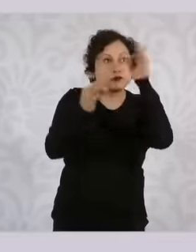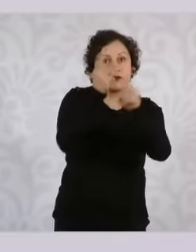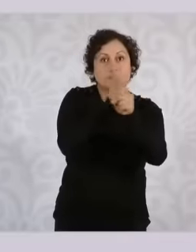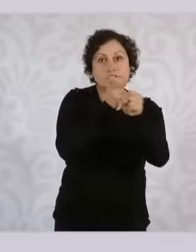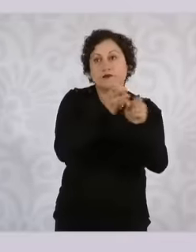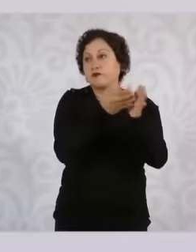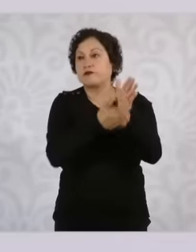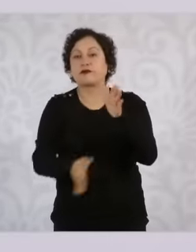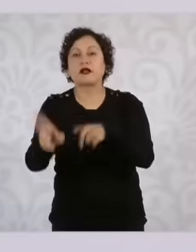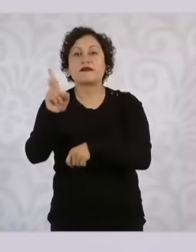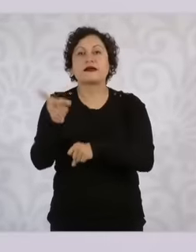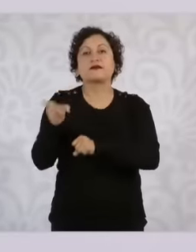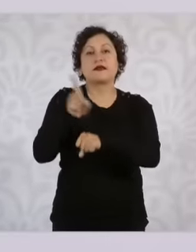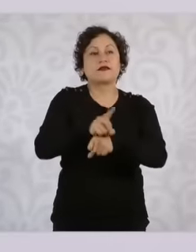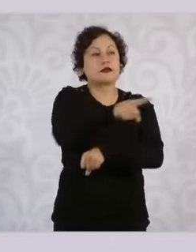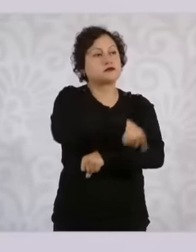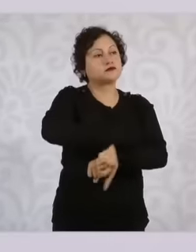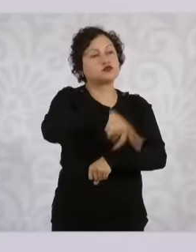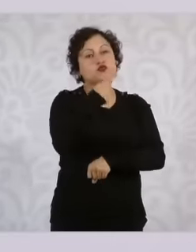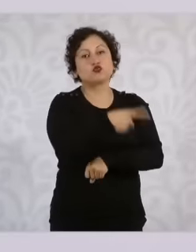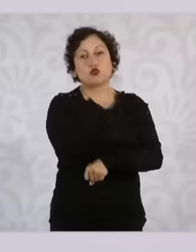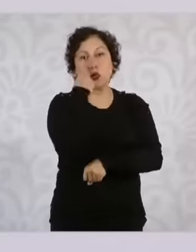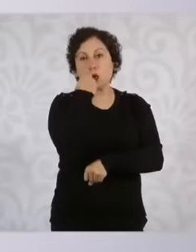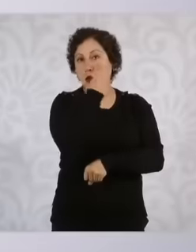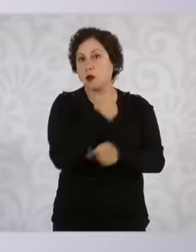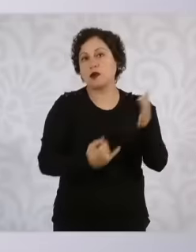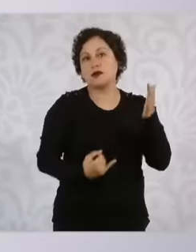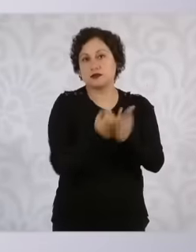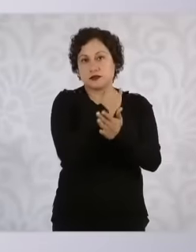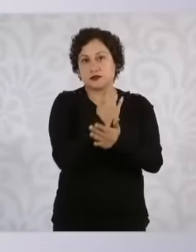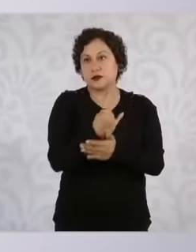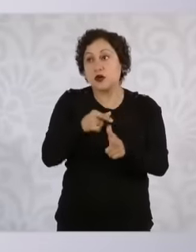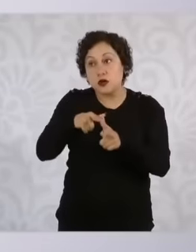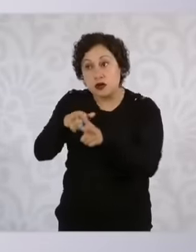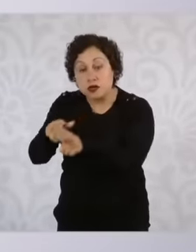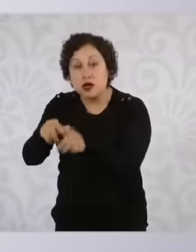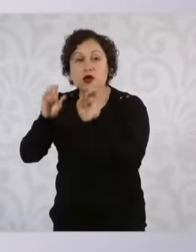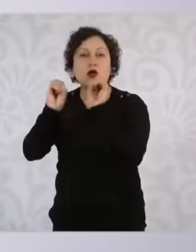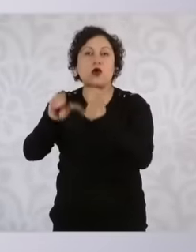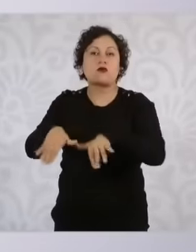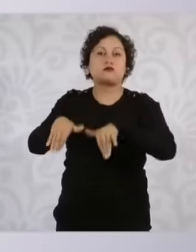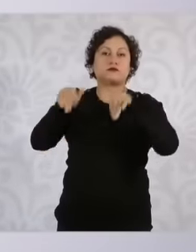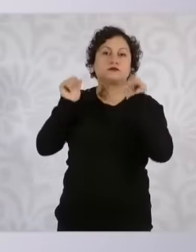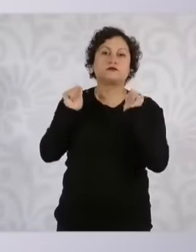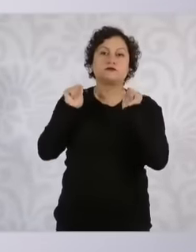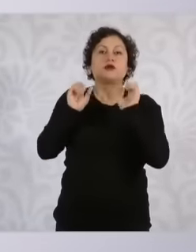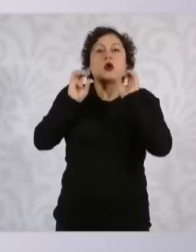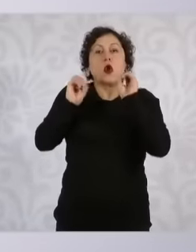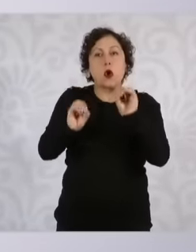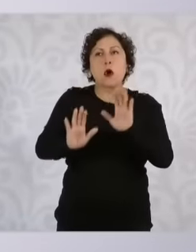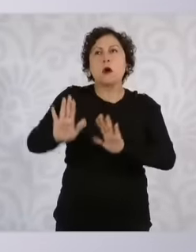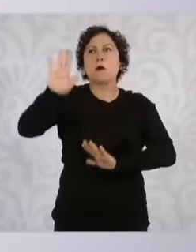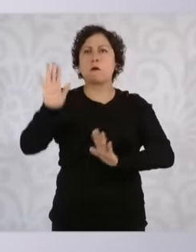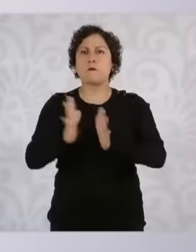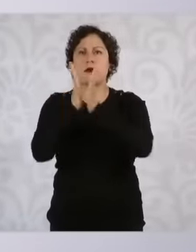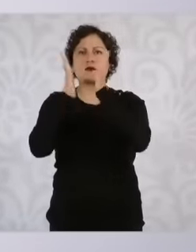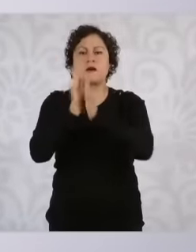have been nominated for a position or judicial circuit other than the one in which they